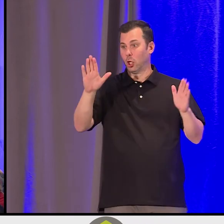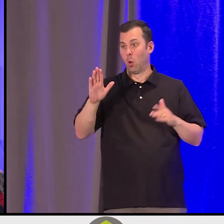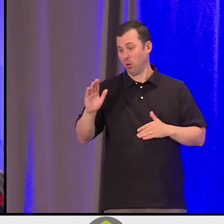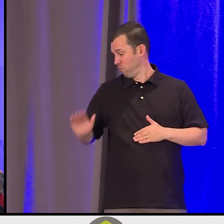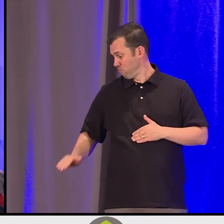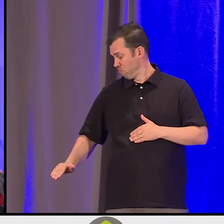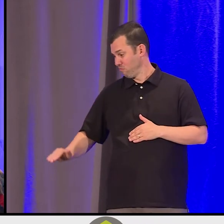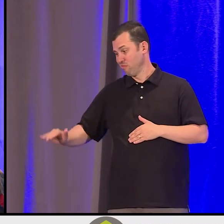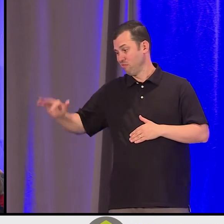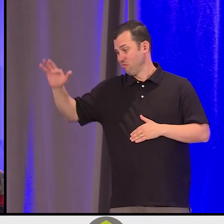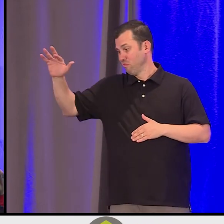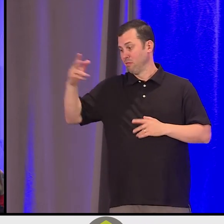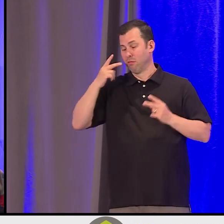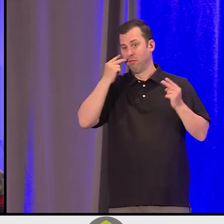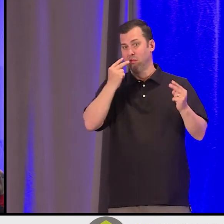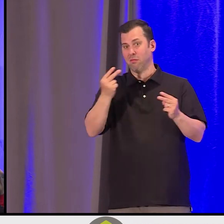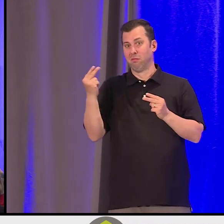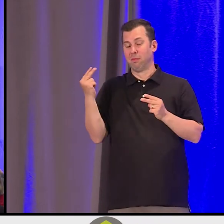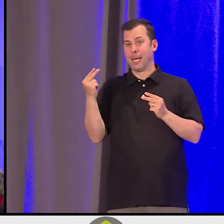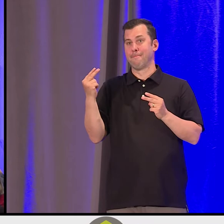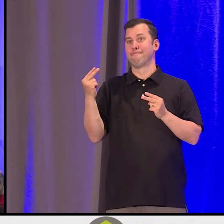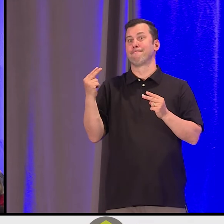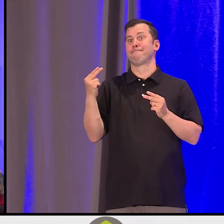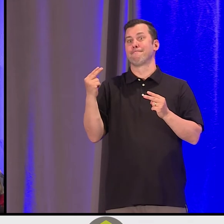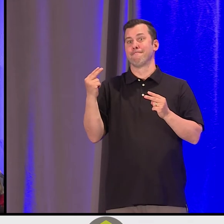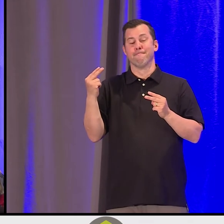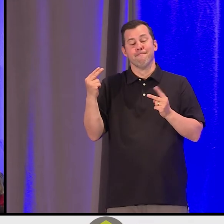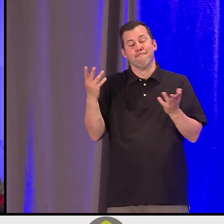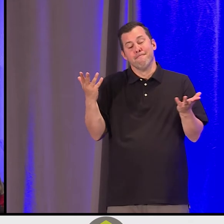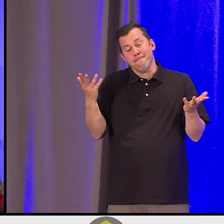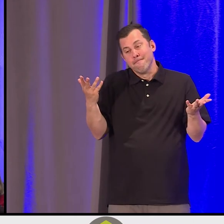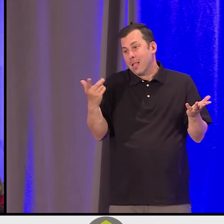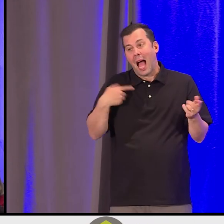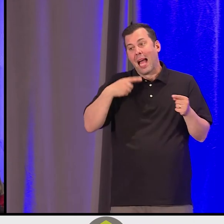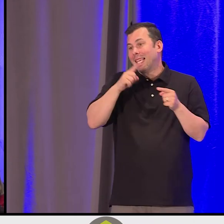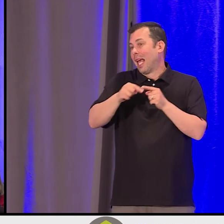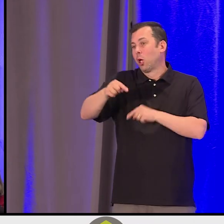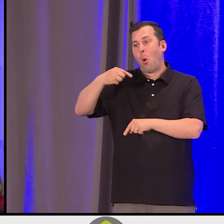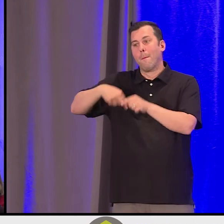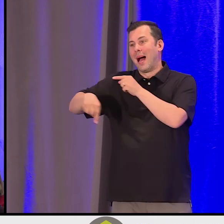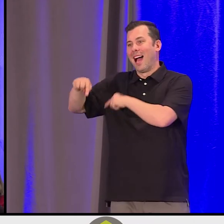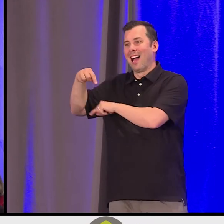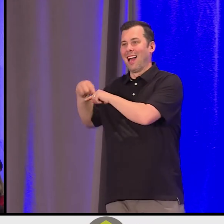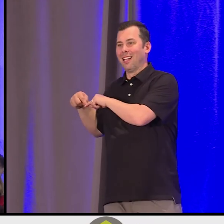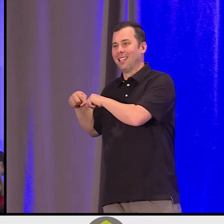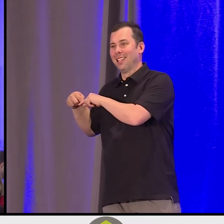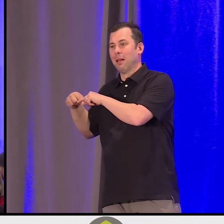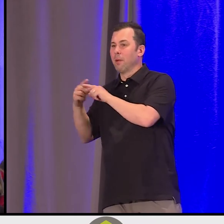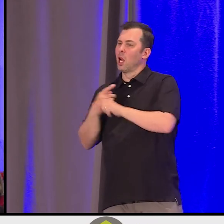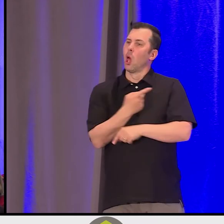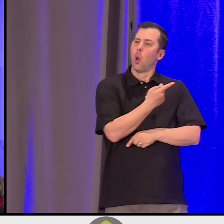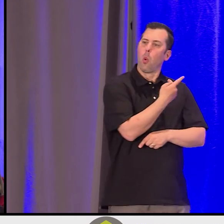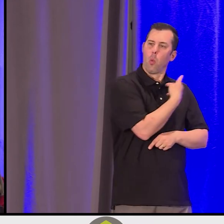I think back to moments, and I can't go back there. So I have a sense of pride we have a sense of pride for the journey that we've been on.